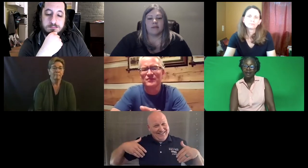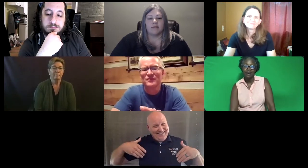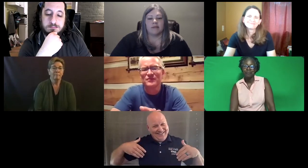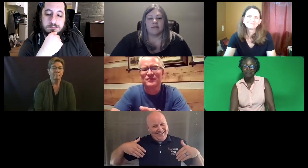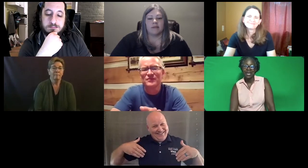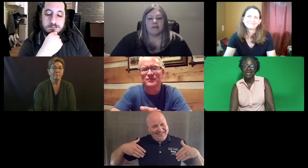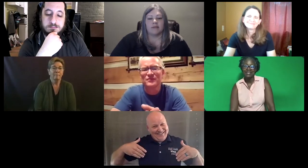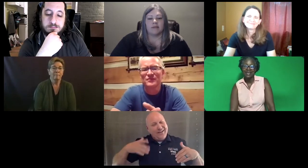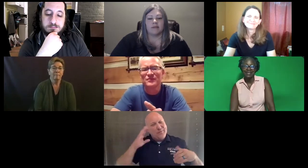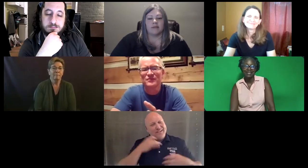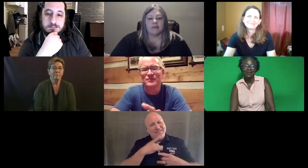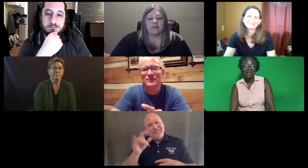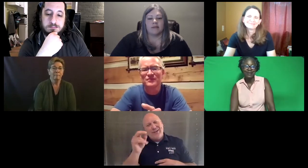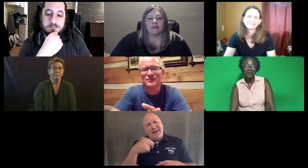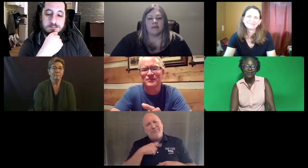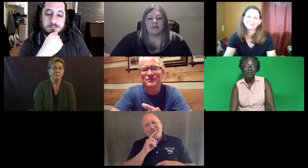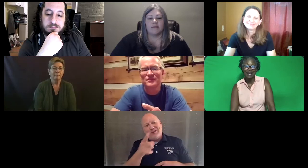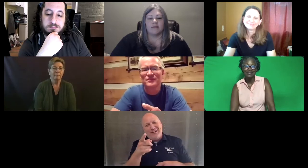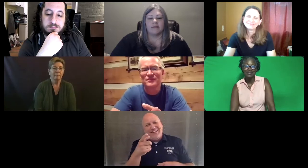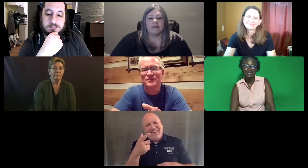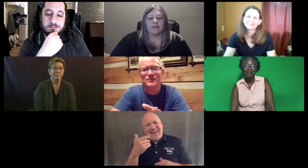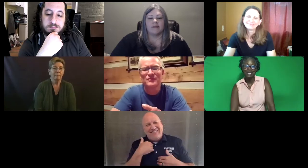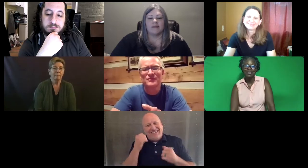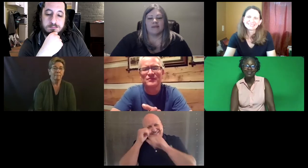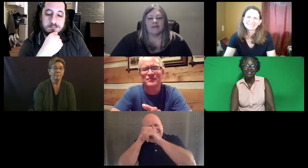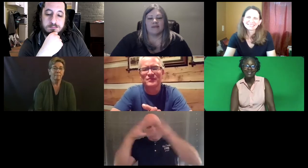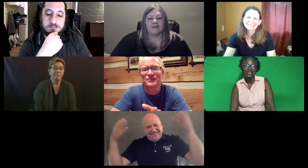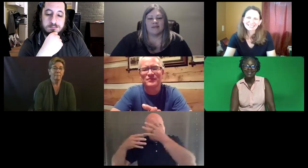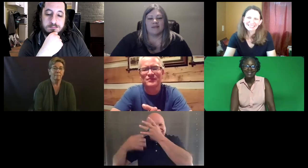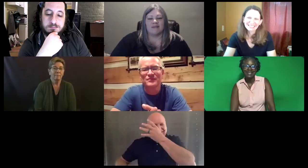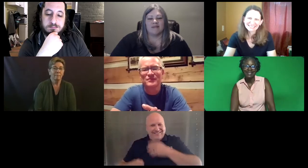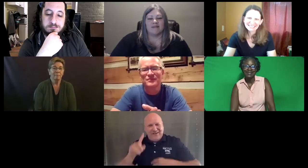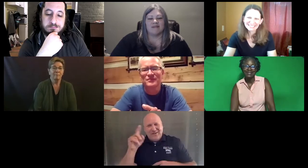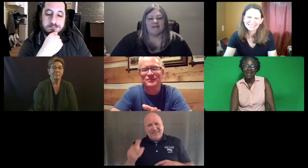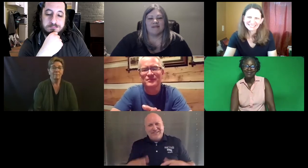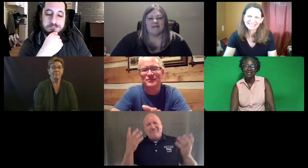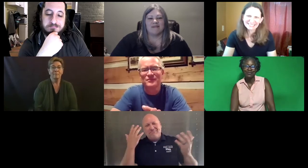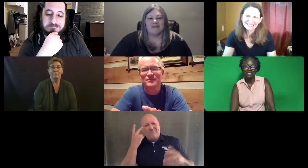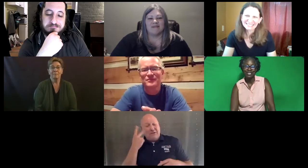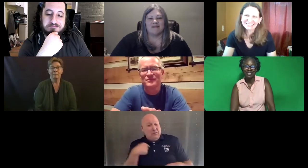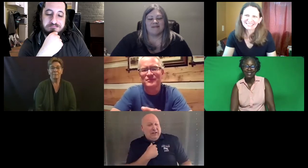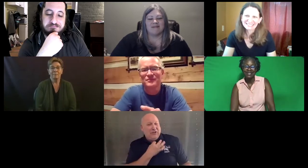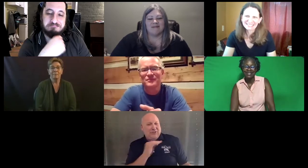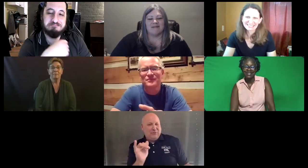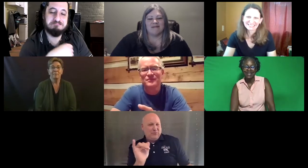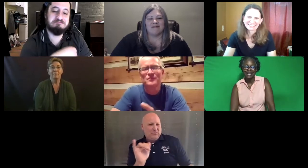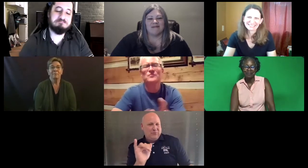And no one has gone through it yet, so it's going to be interesting, you know, to have this vision.